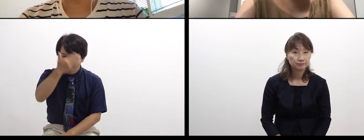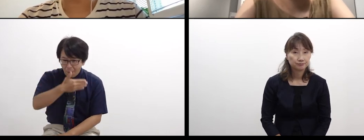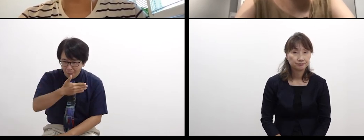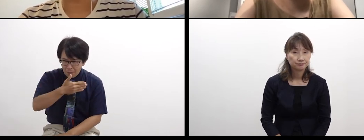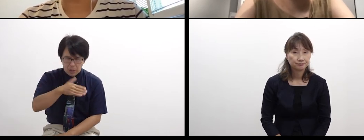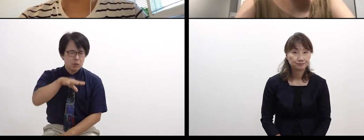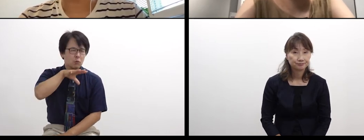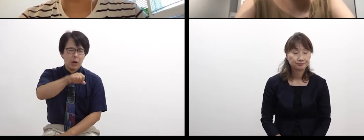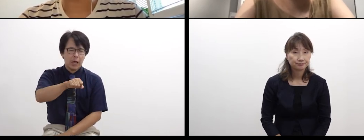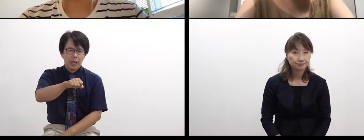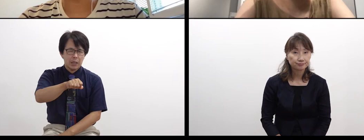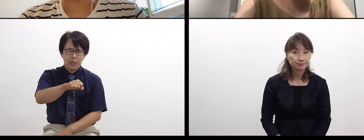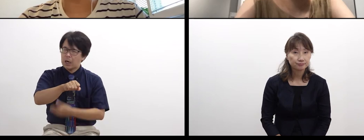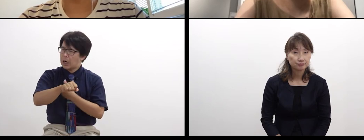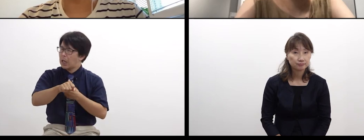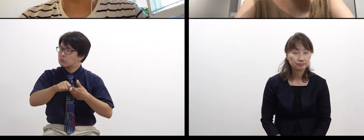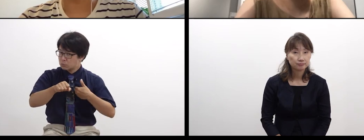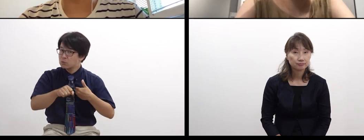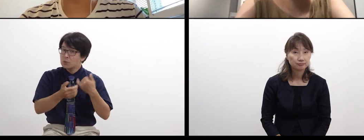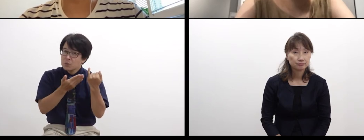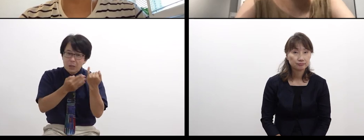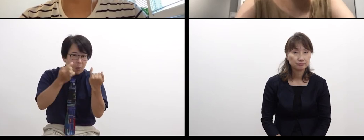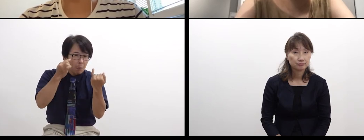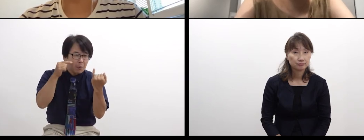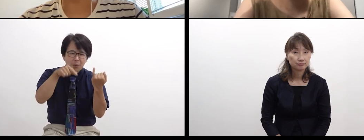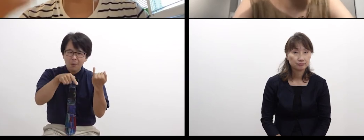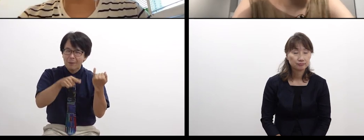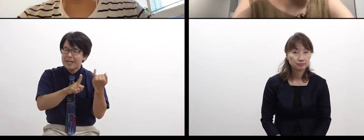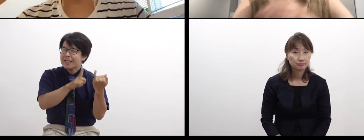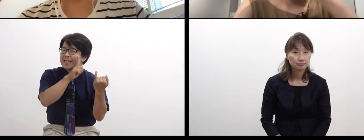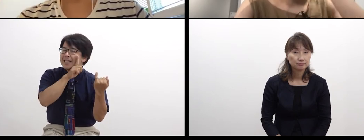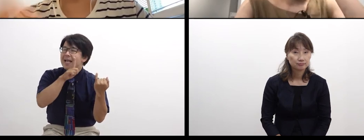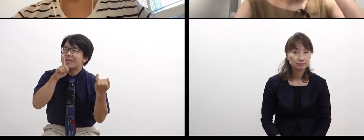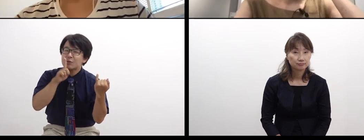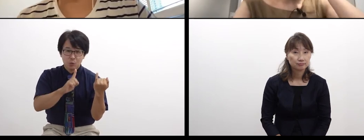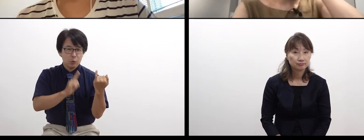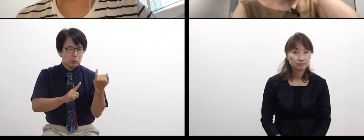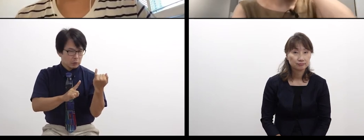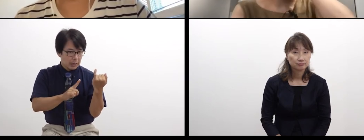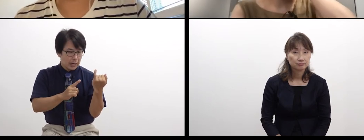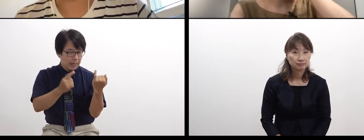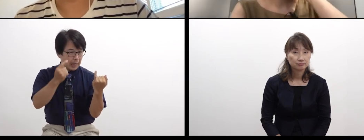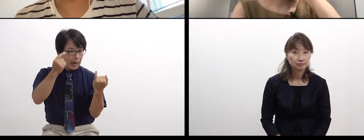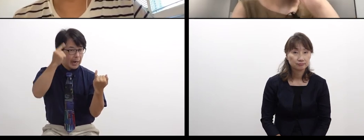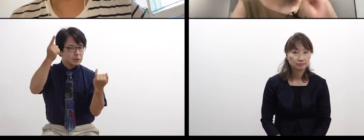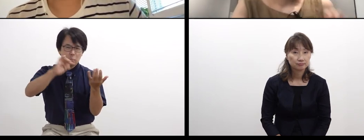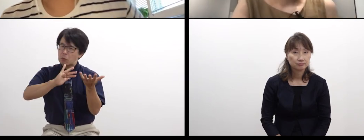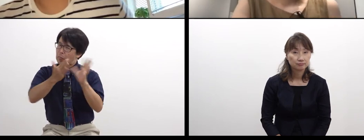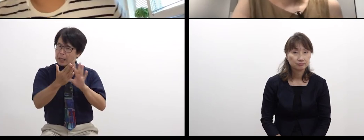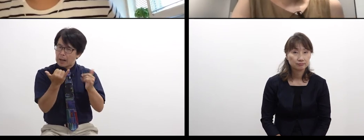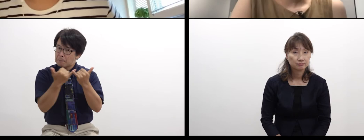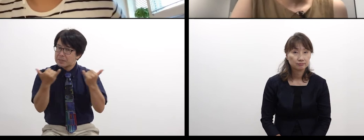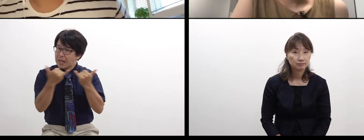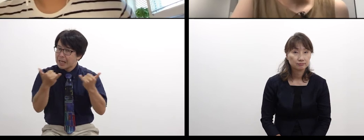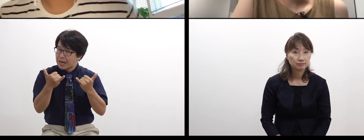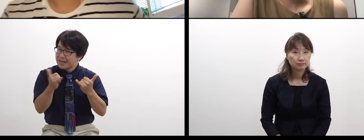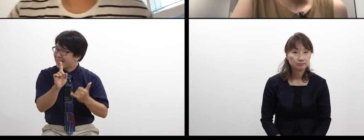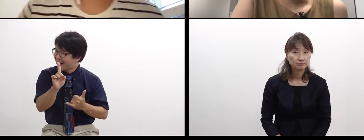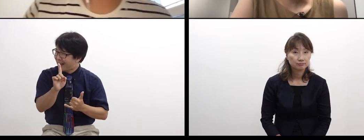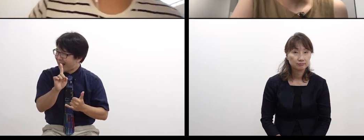Is there a secret to do that, like a change of perspective?